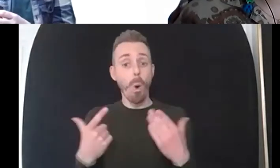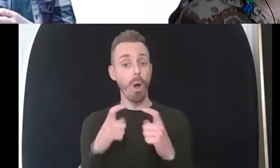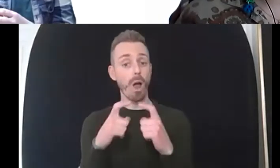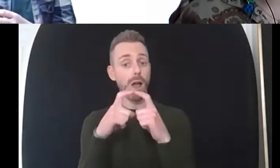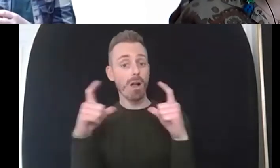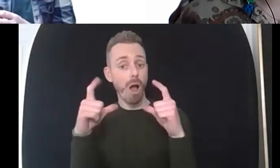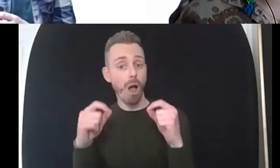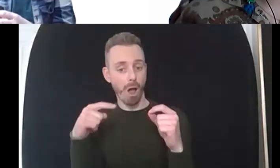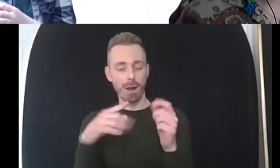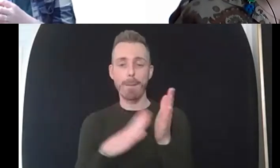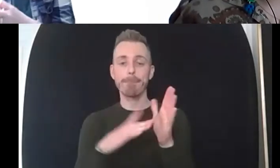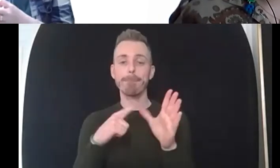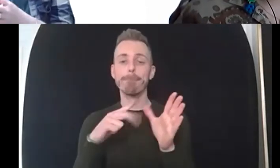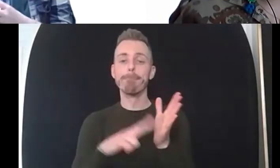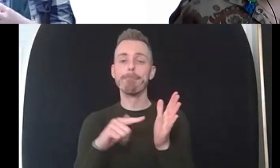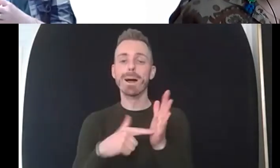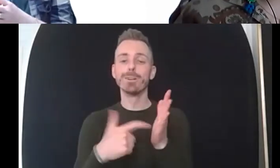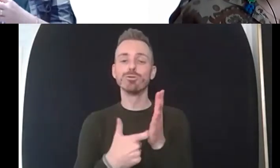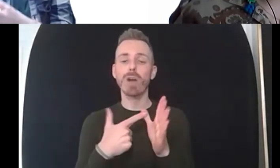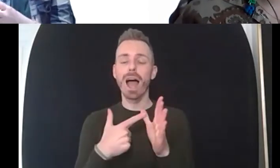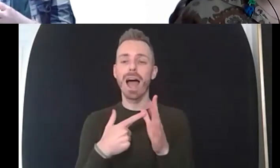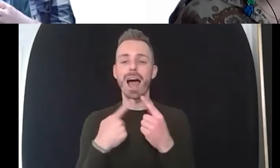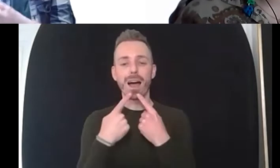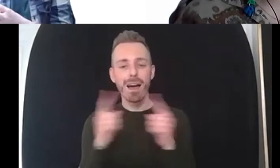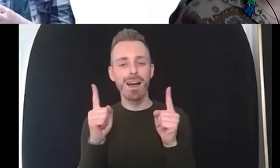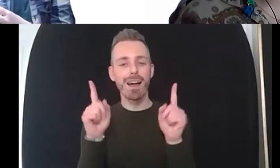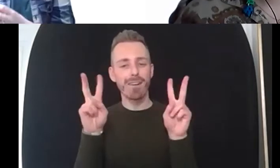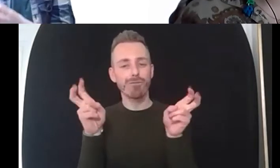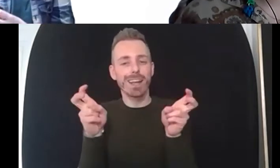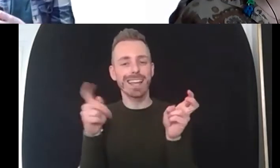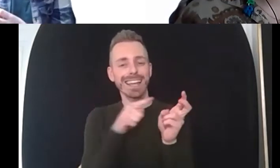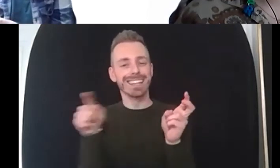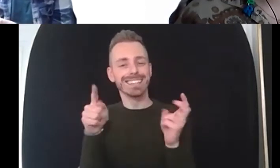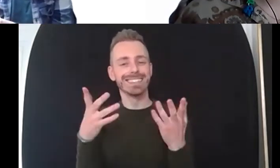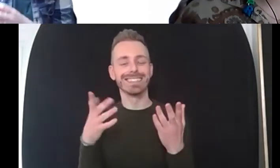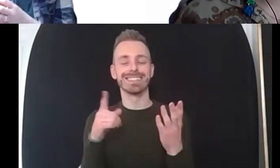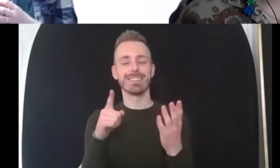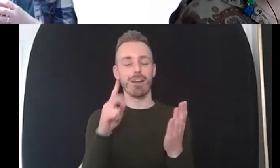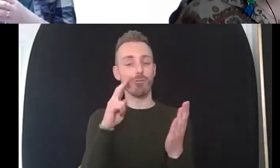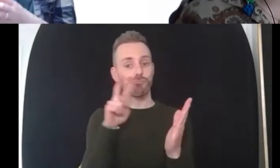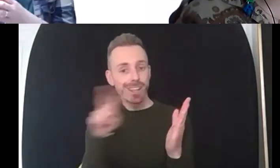um the self-compassion uh the compassionate voice saying to themselves you know you're